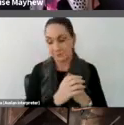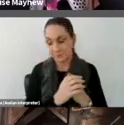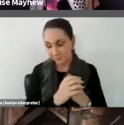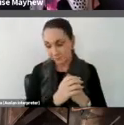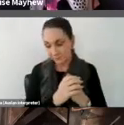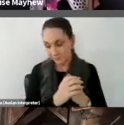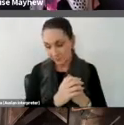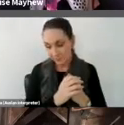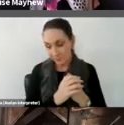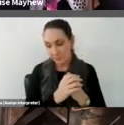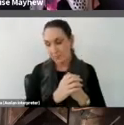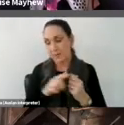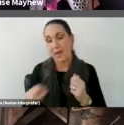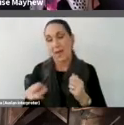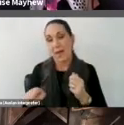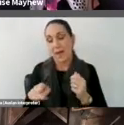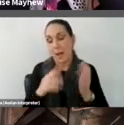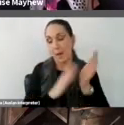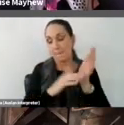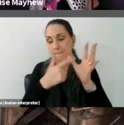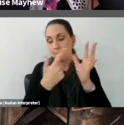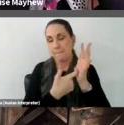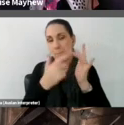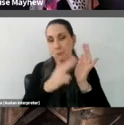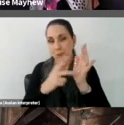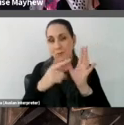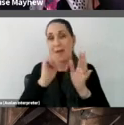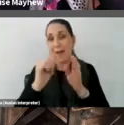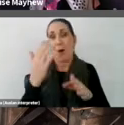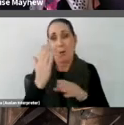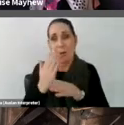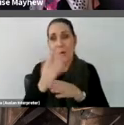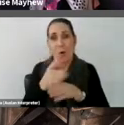move around the exhibition by yourself, instead you werelead from one artwork